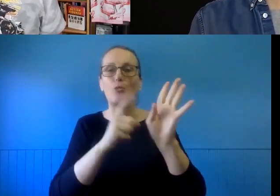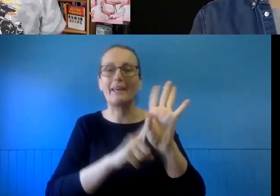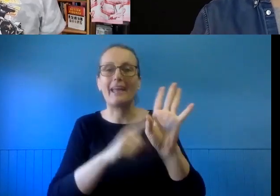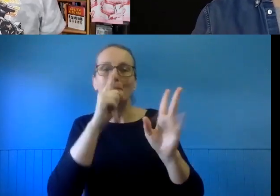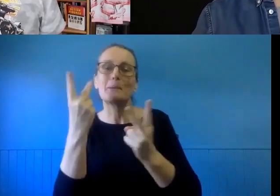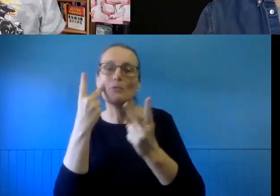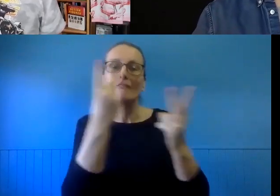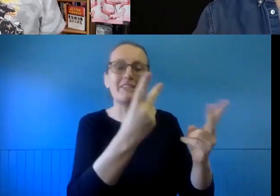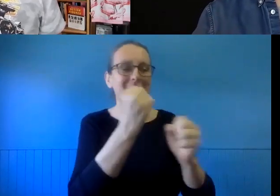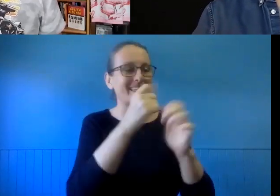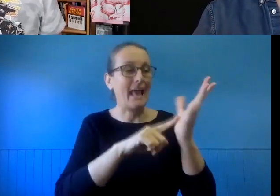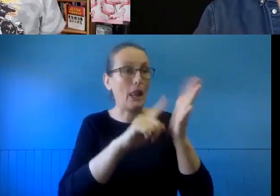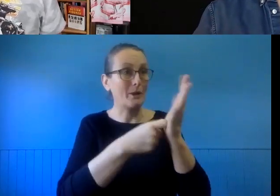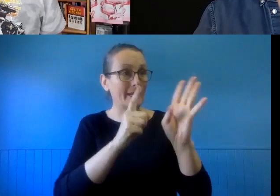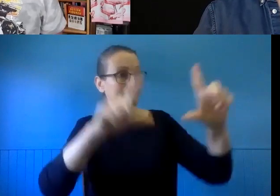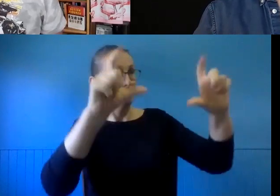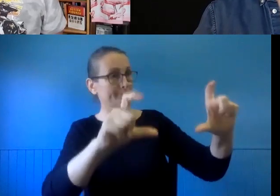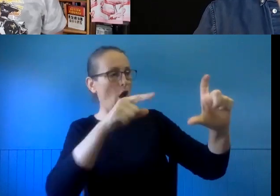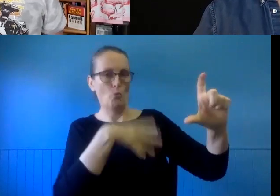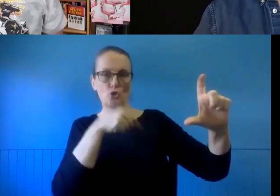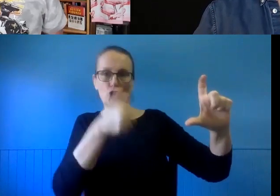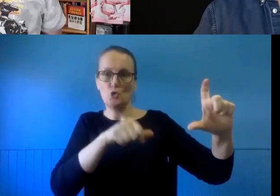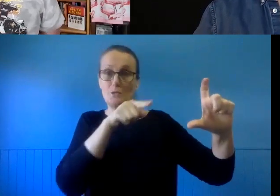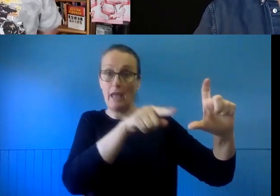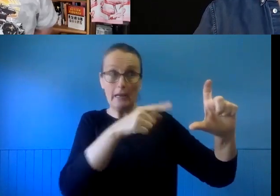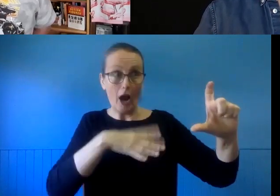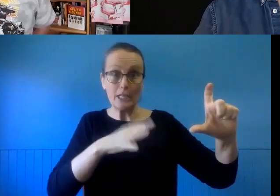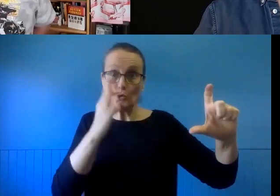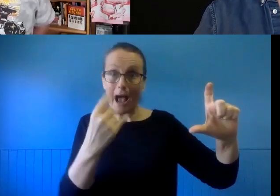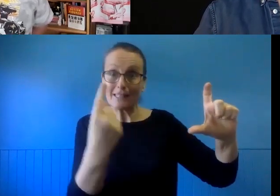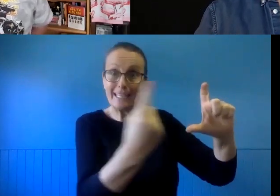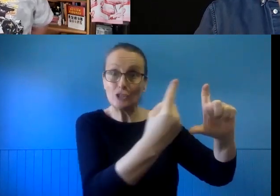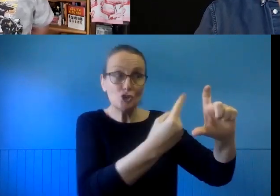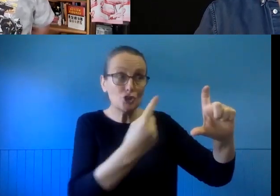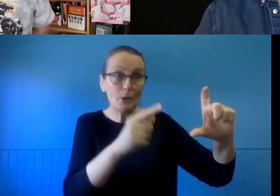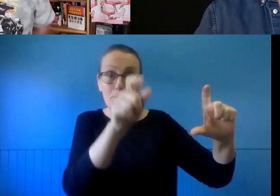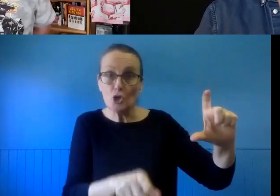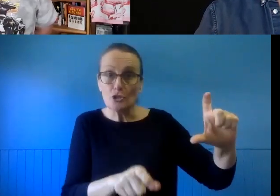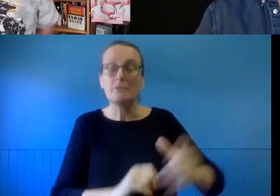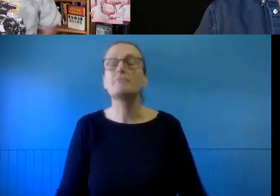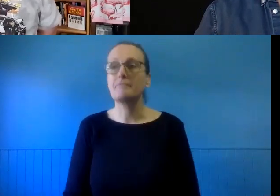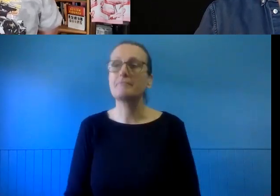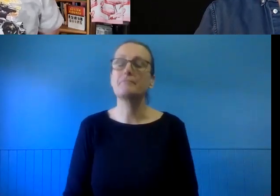shot?" OK. So, this is a question that relates to